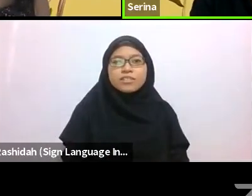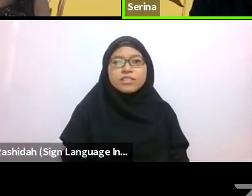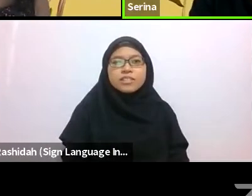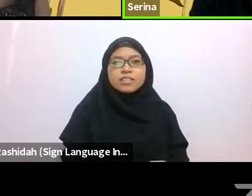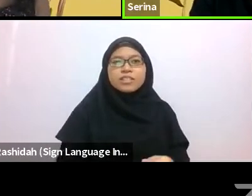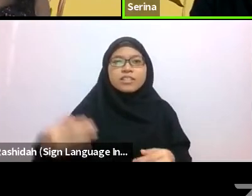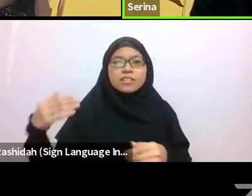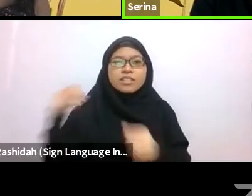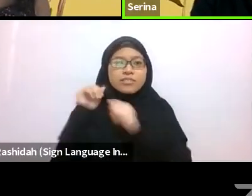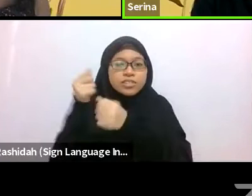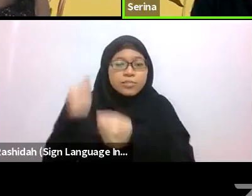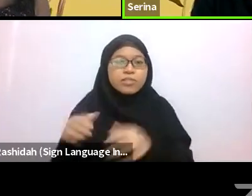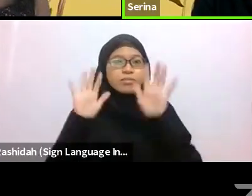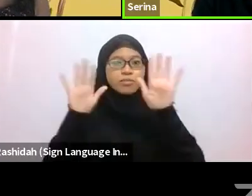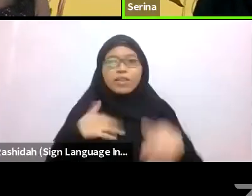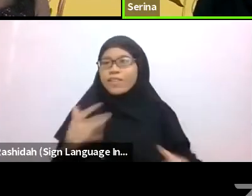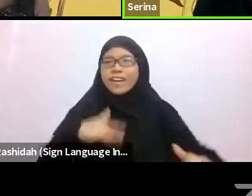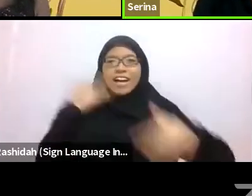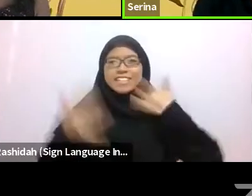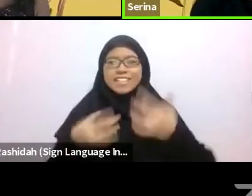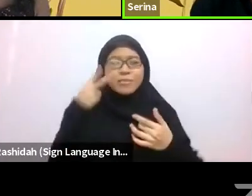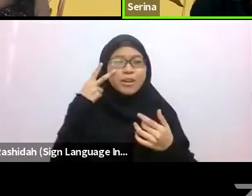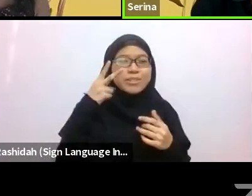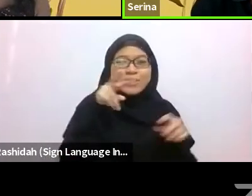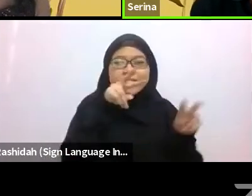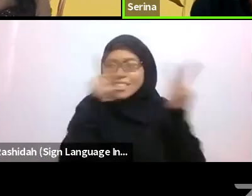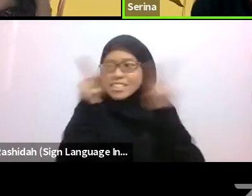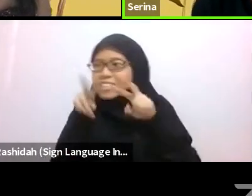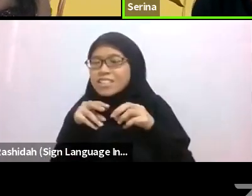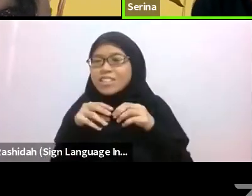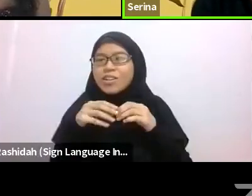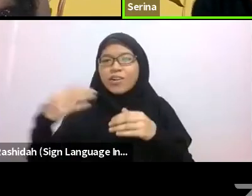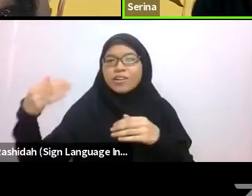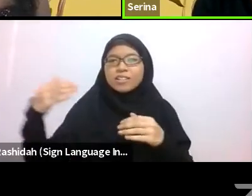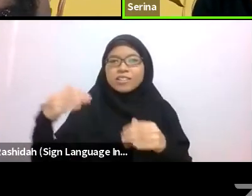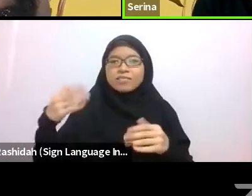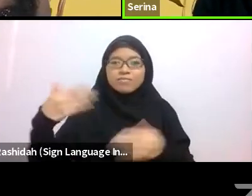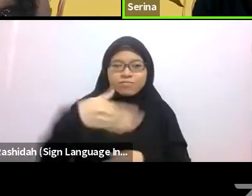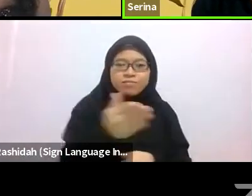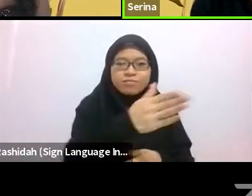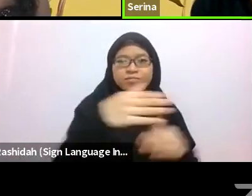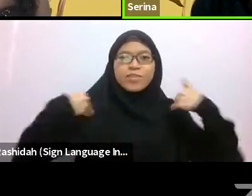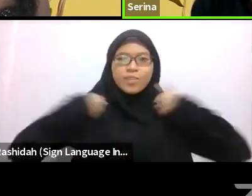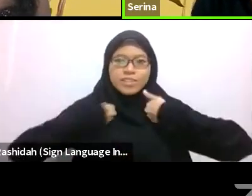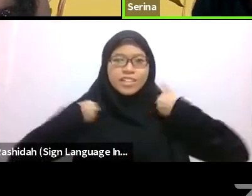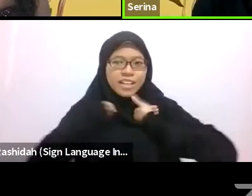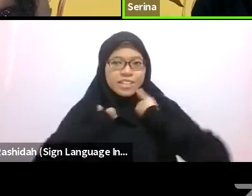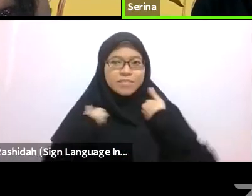There are very few other women about. Only a handful accompany their spouses to sea to do actual work.